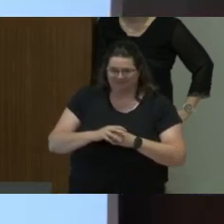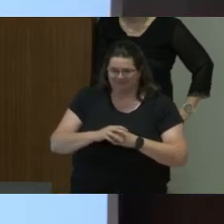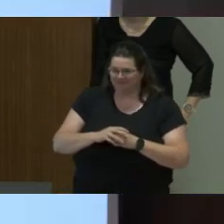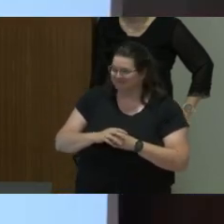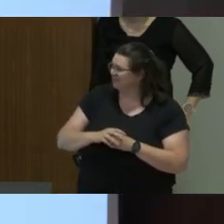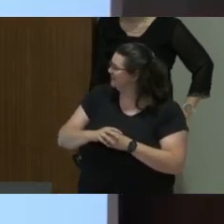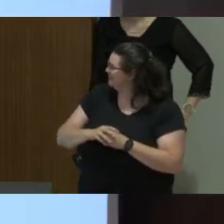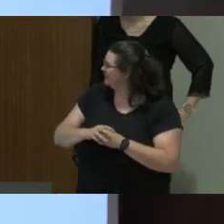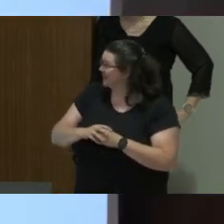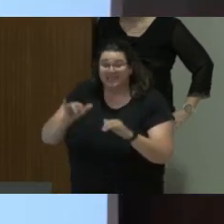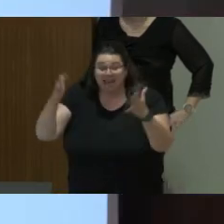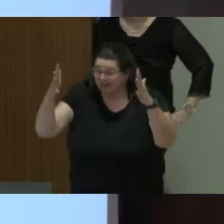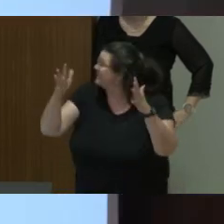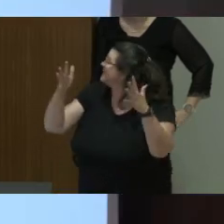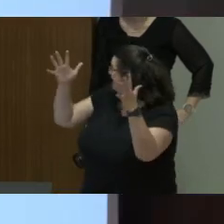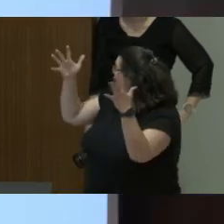Is that applause? Yes. Nice.